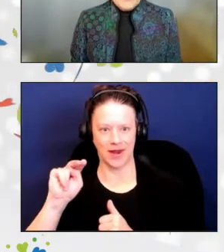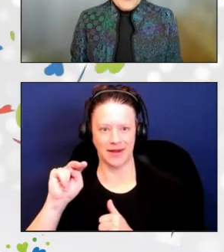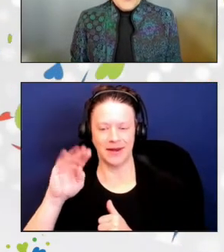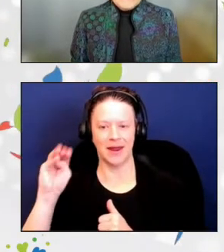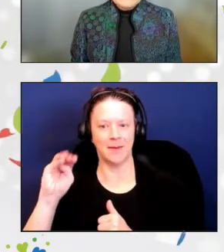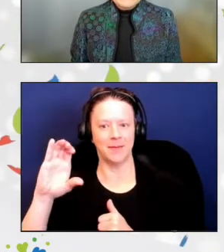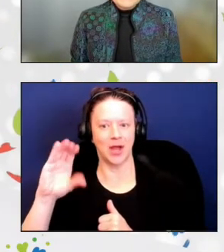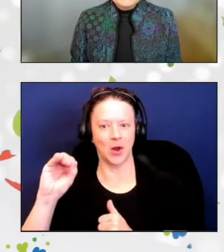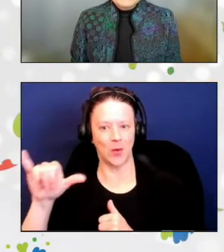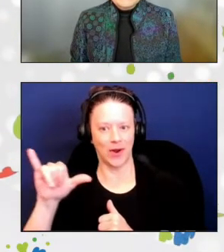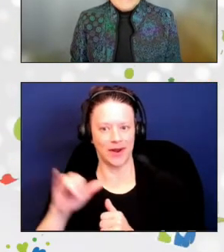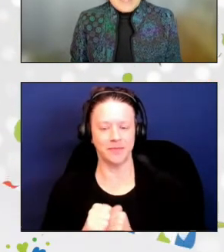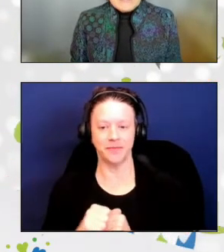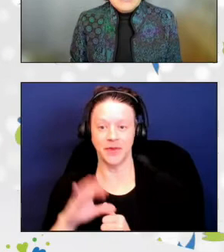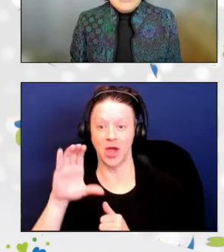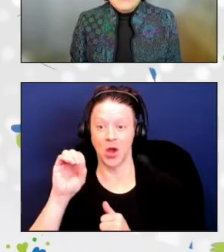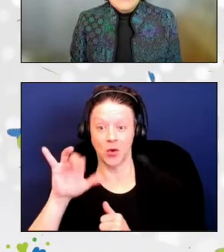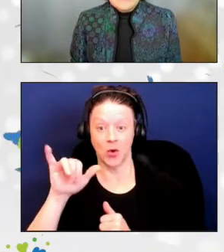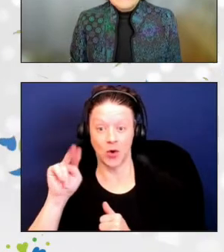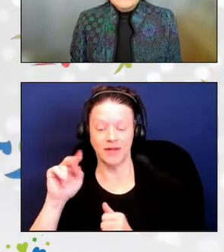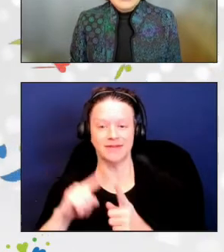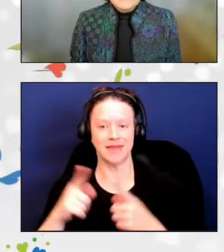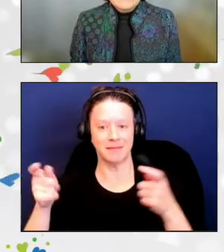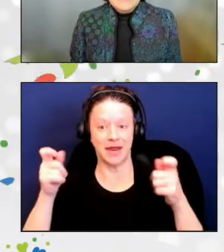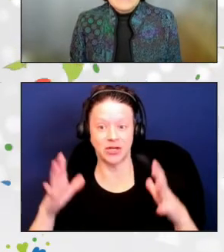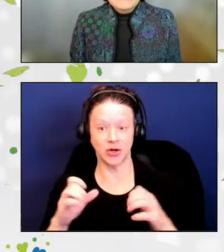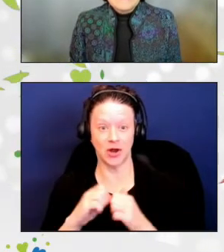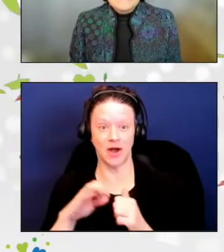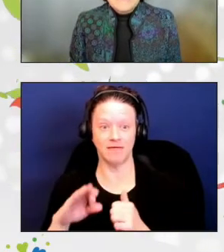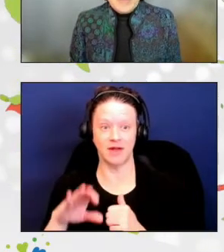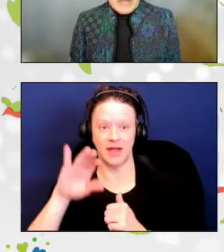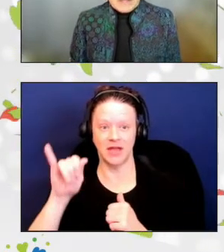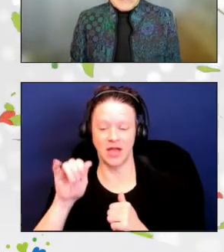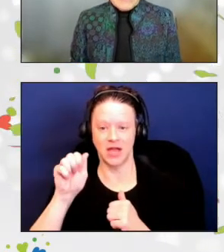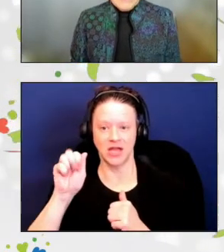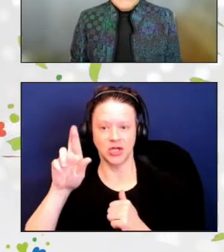Corin serves as the Manager of Jerry Larson Food Basket,